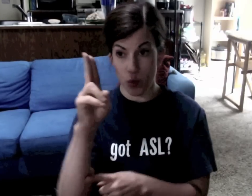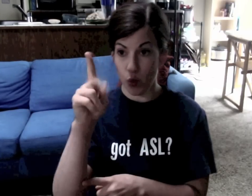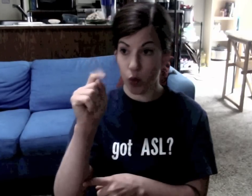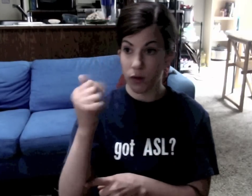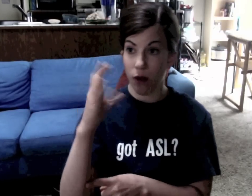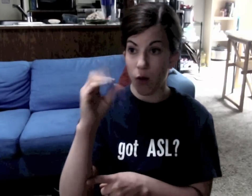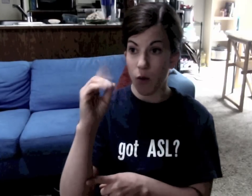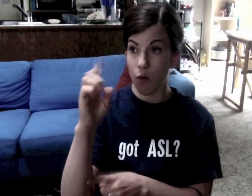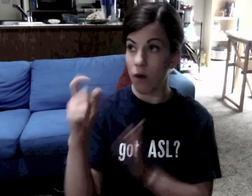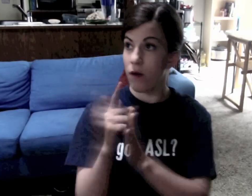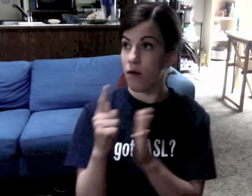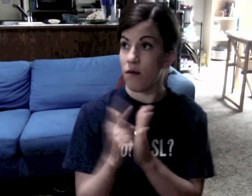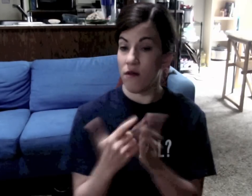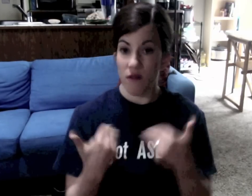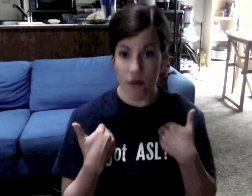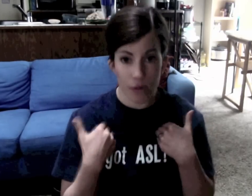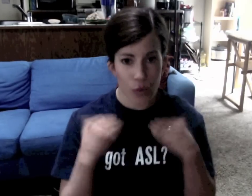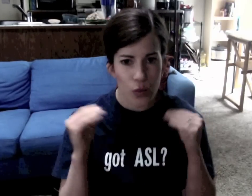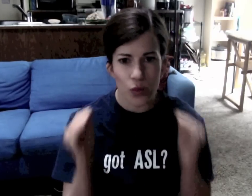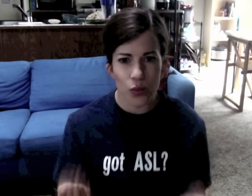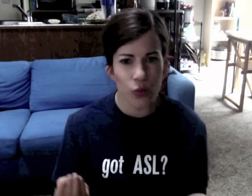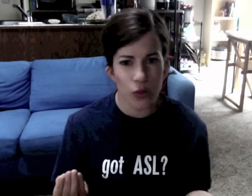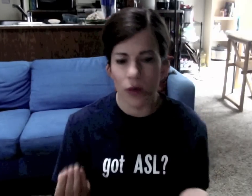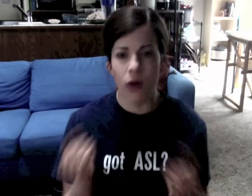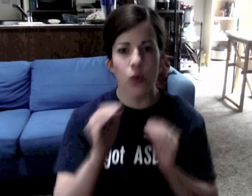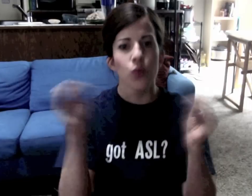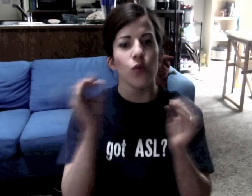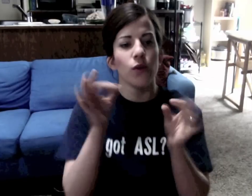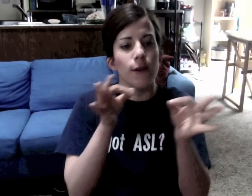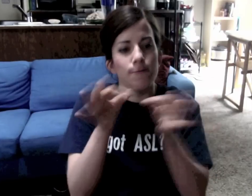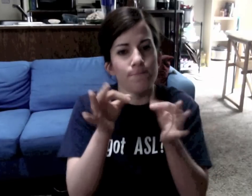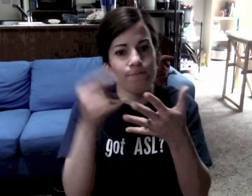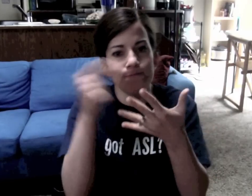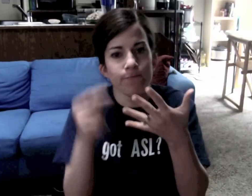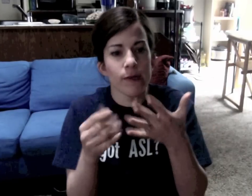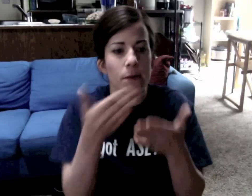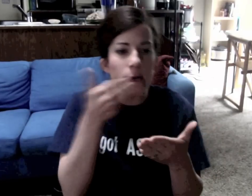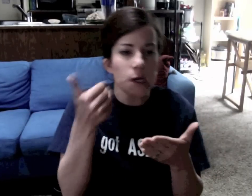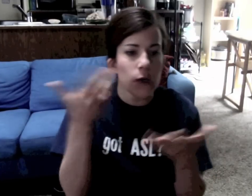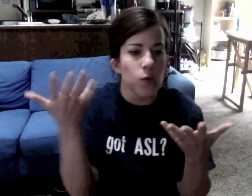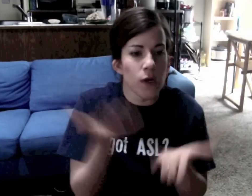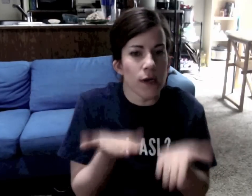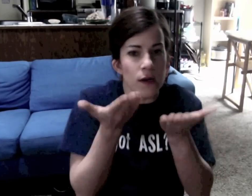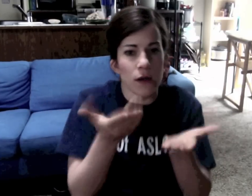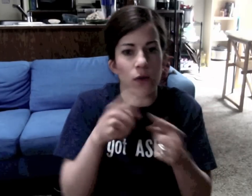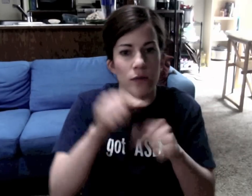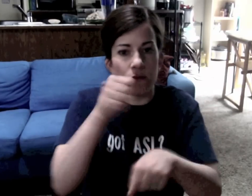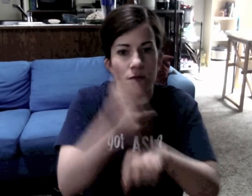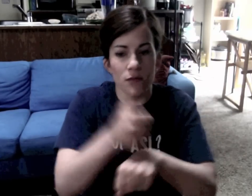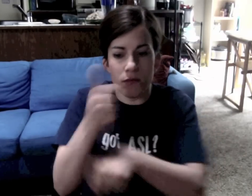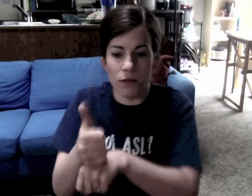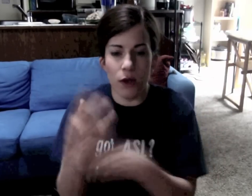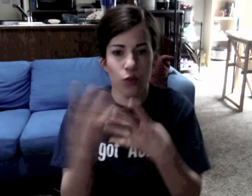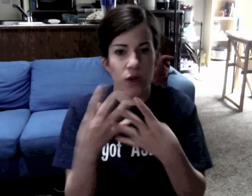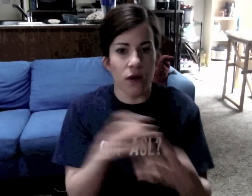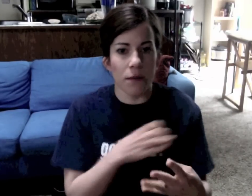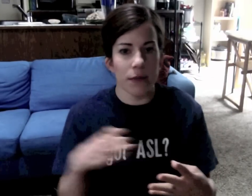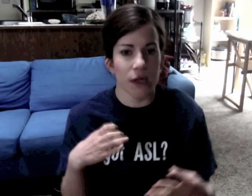You see, there is no Utah Code or Law to guide how to set up the application screening committee.